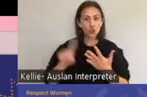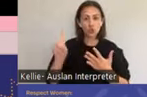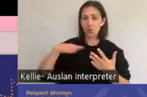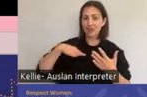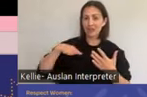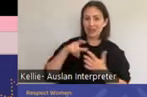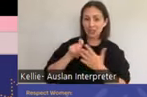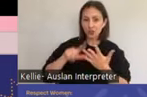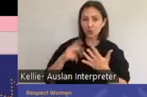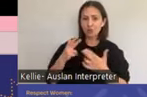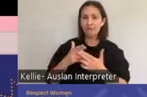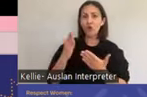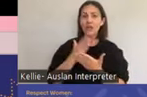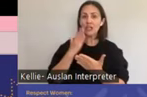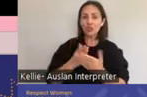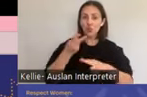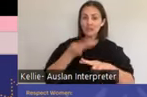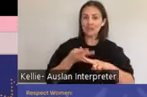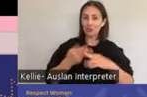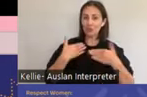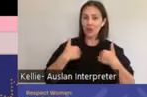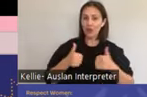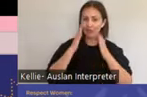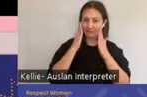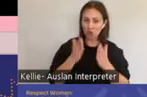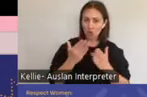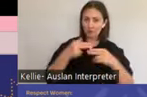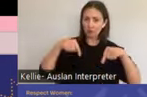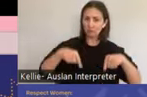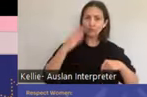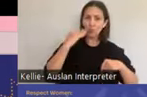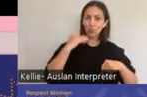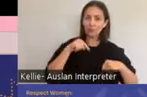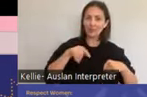The social determinants of health are included to indicate needs and highlight areas of